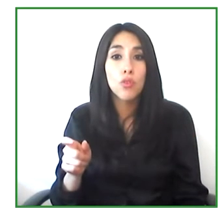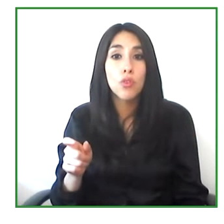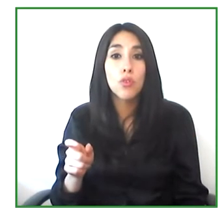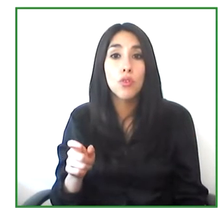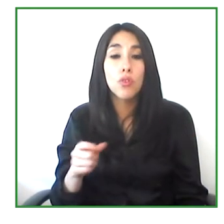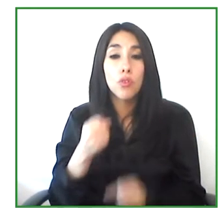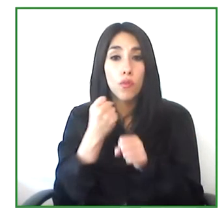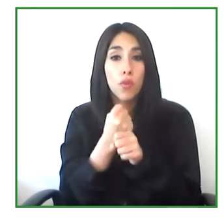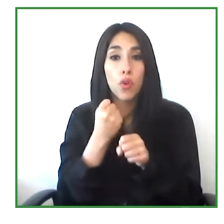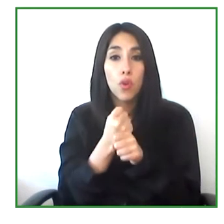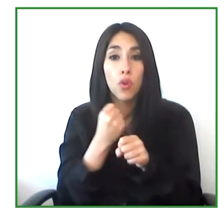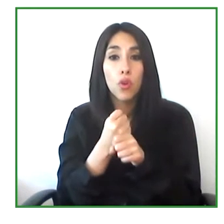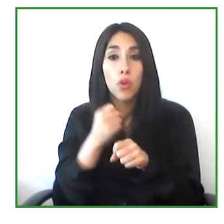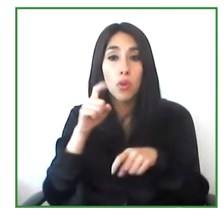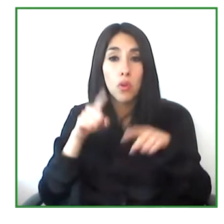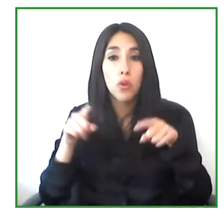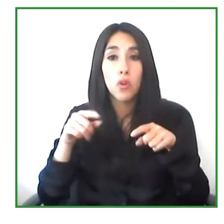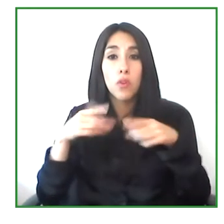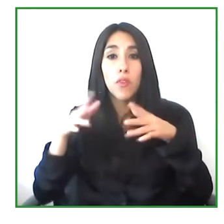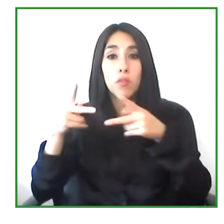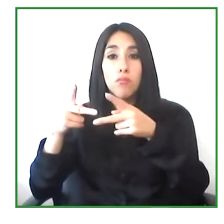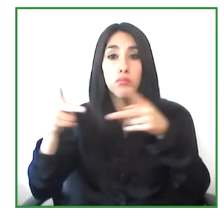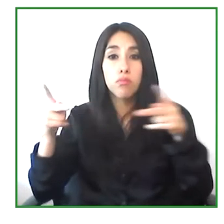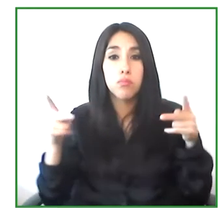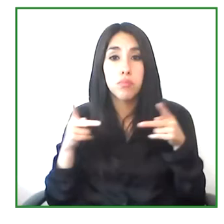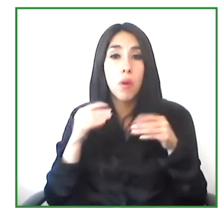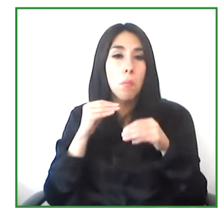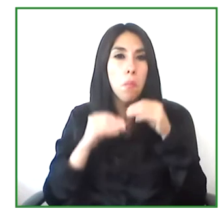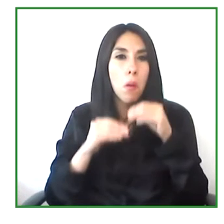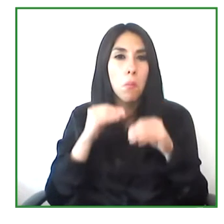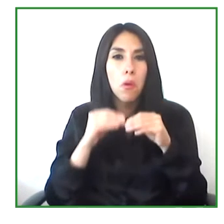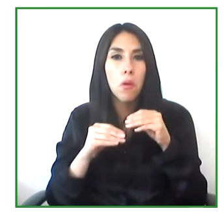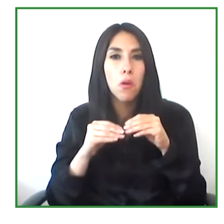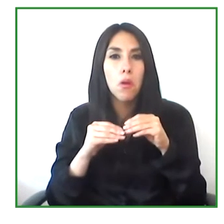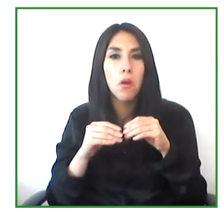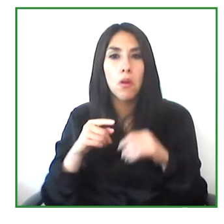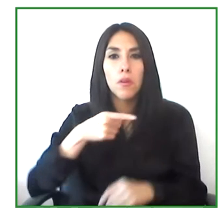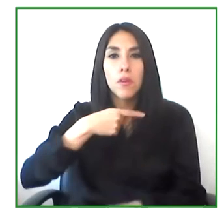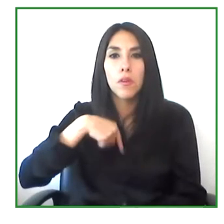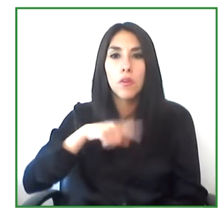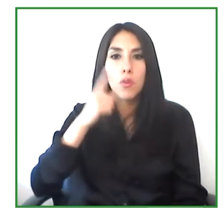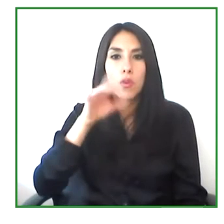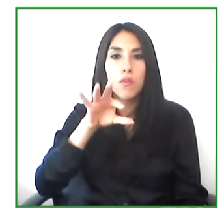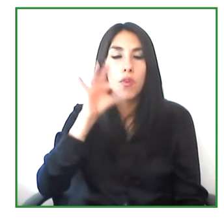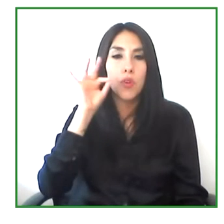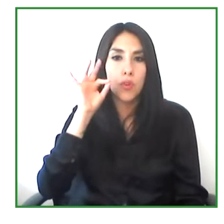some areas that may face some problems and we are going to implement their